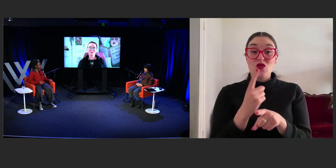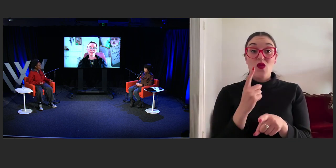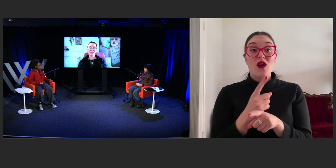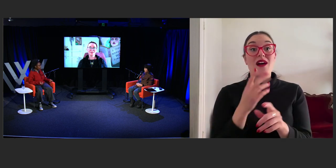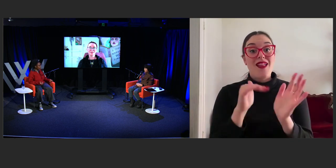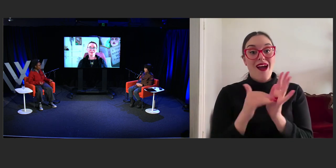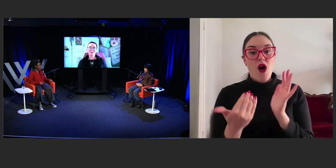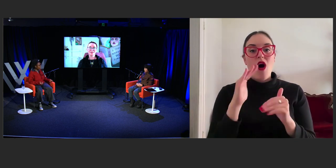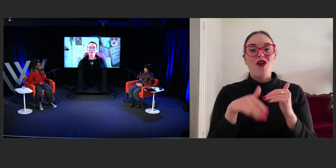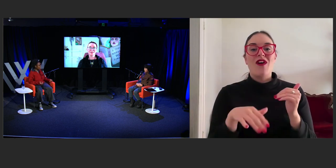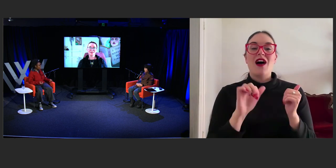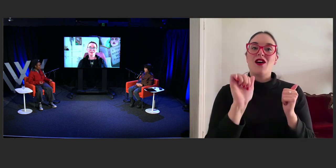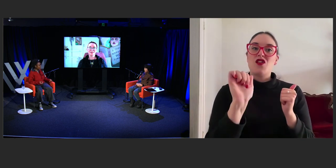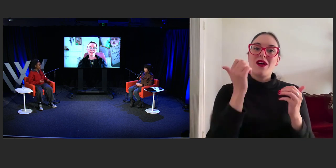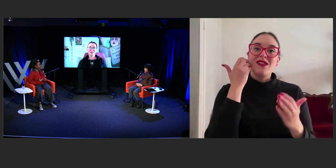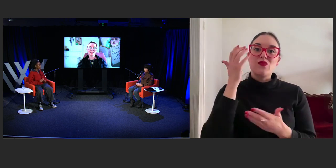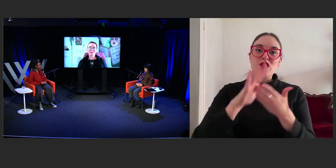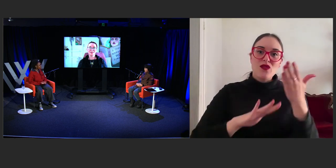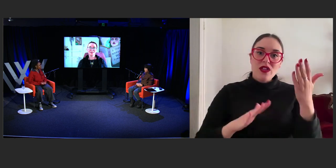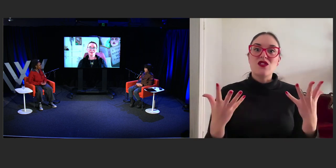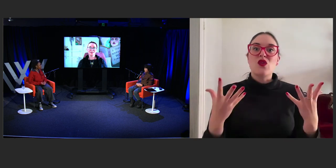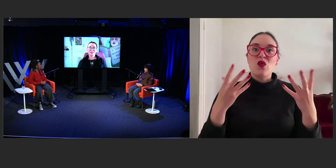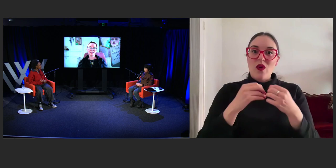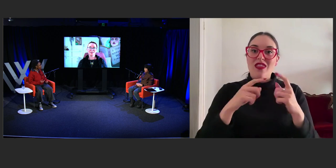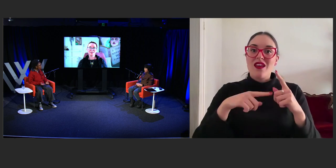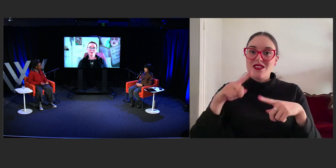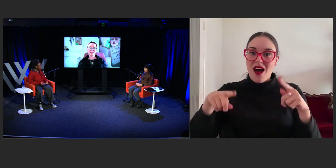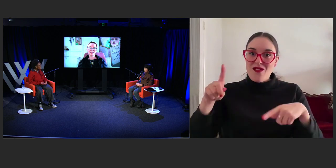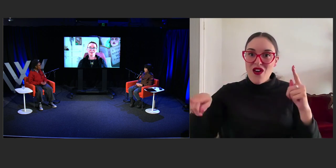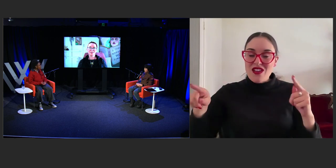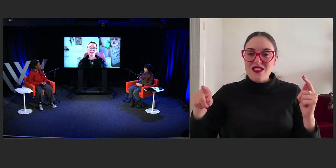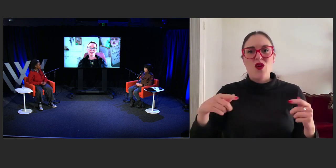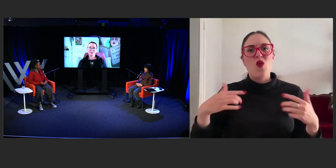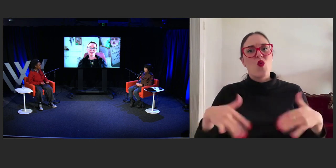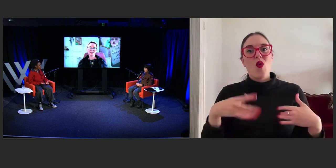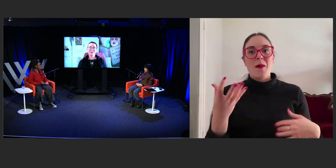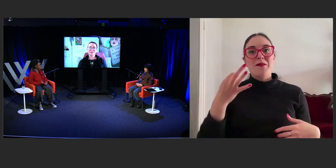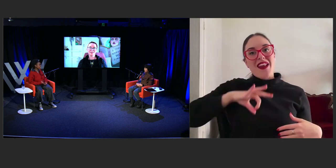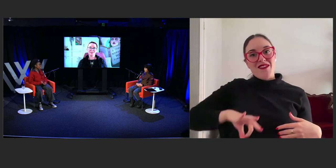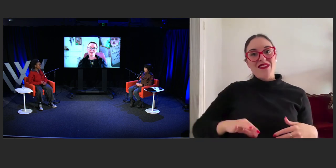with diversity have been beneficial to our creative process or to your careers